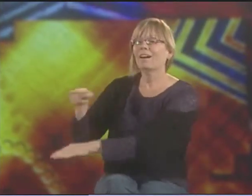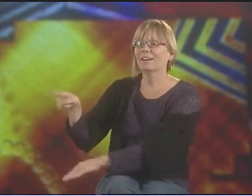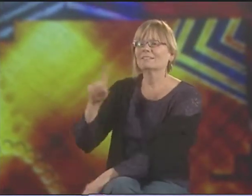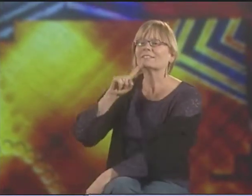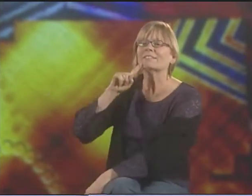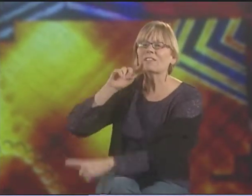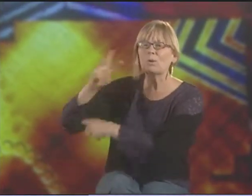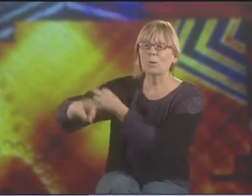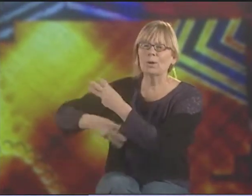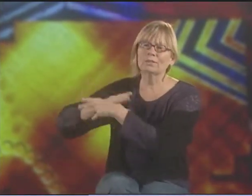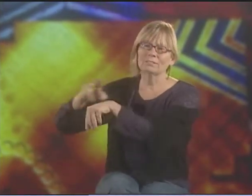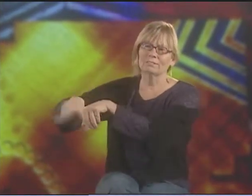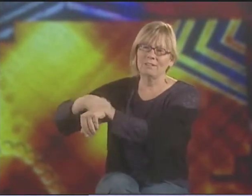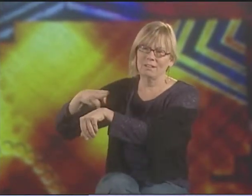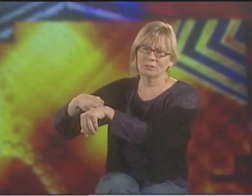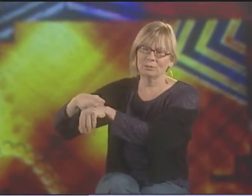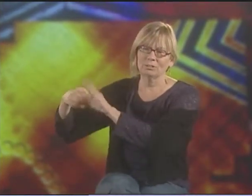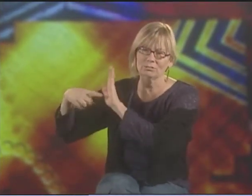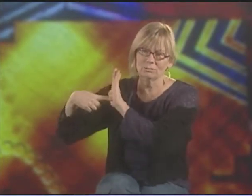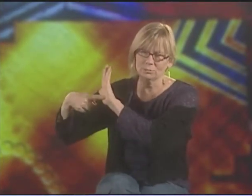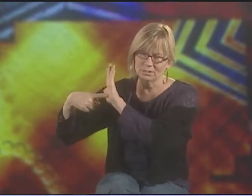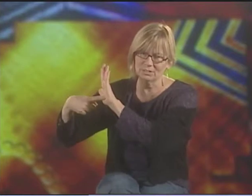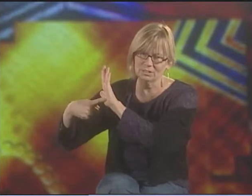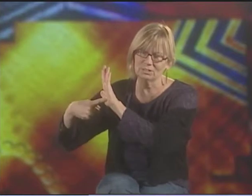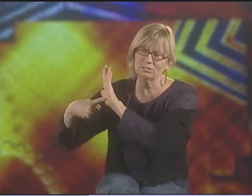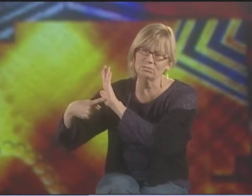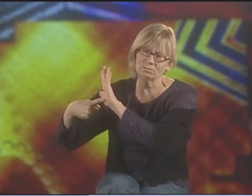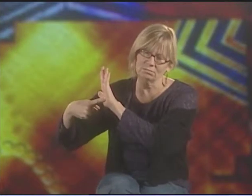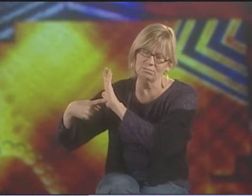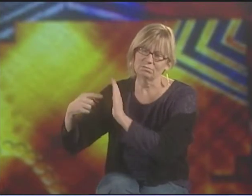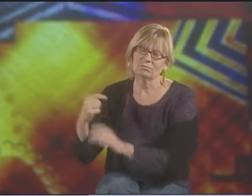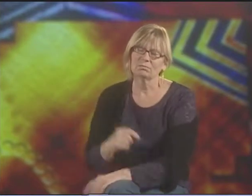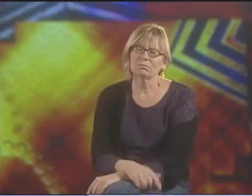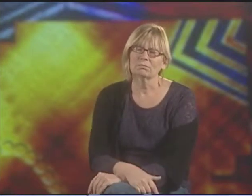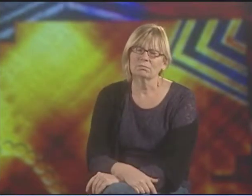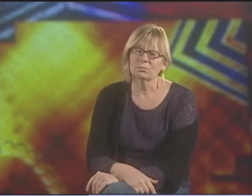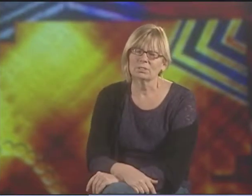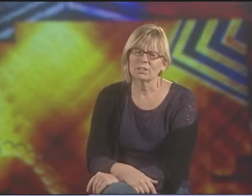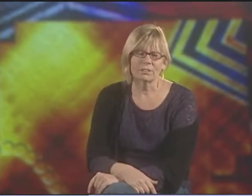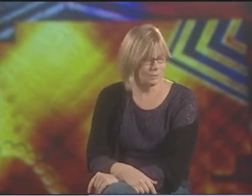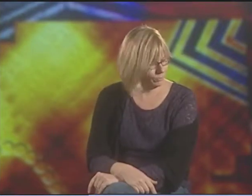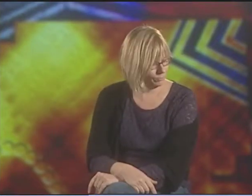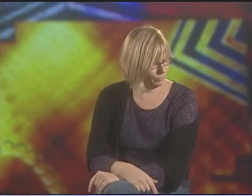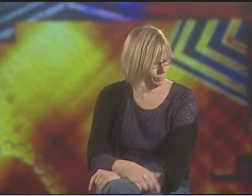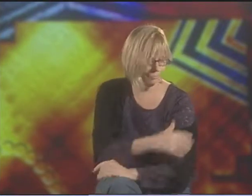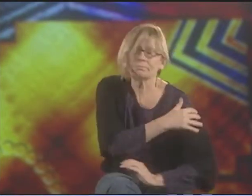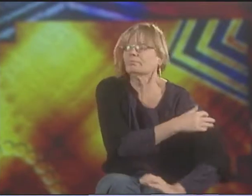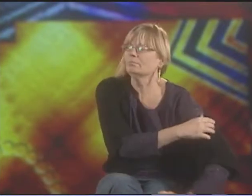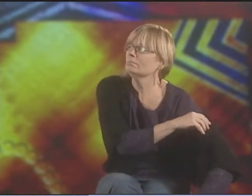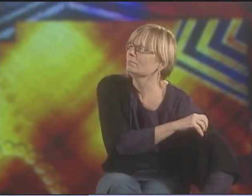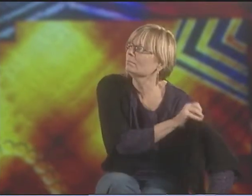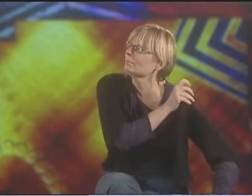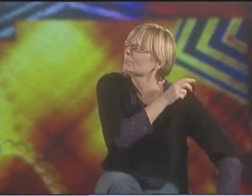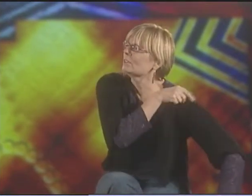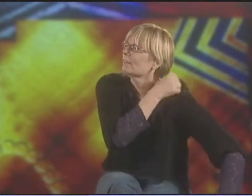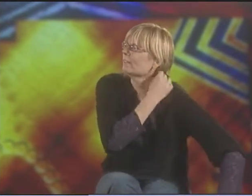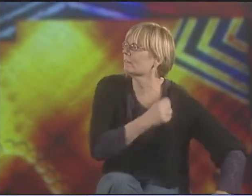IS, YOU KNOW, ENDANGERING THE ONES ON THE OTHER SIDE OF THE SIGNING SPACE WHO ARE NATURAL AND WALKING THAT PATH NEAR THE RIVER.